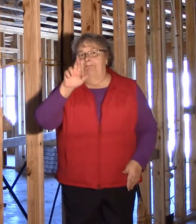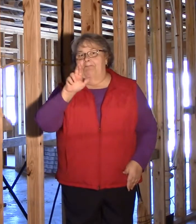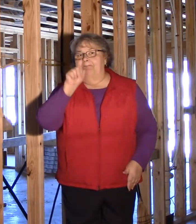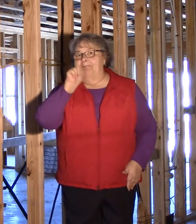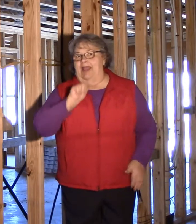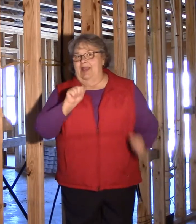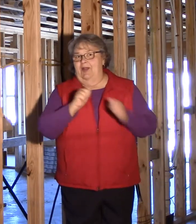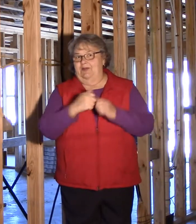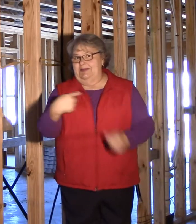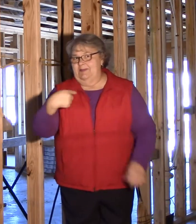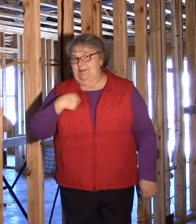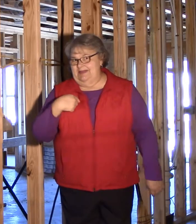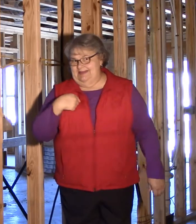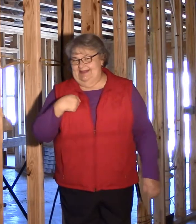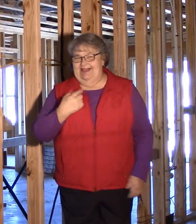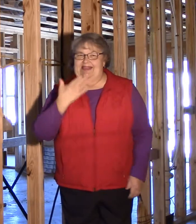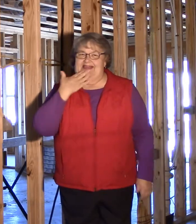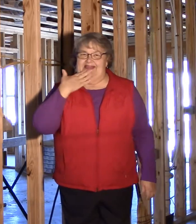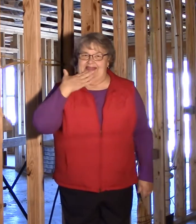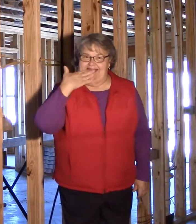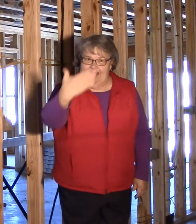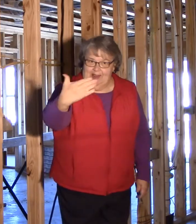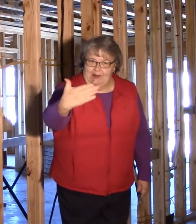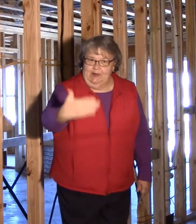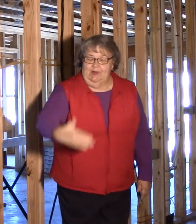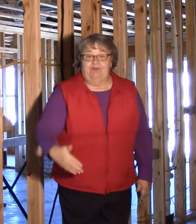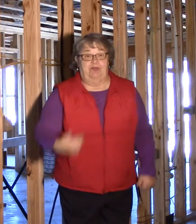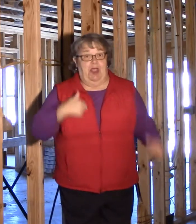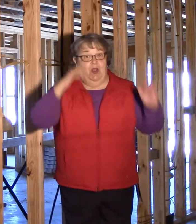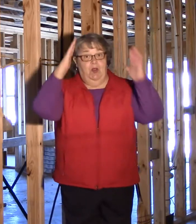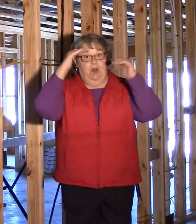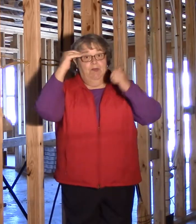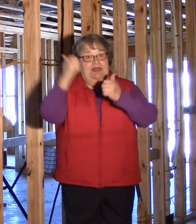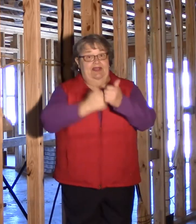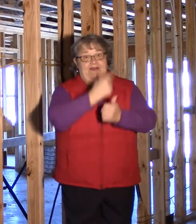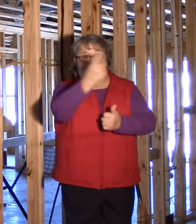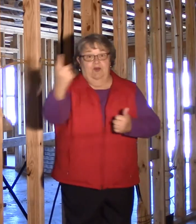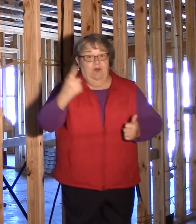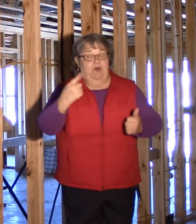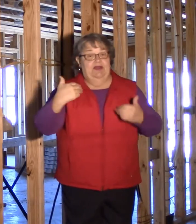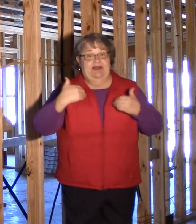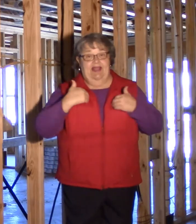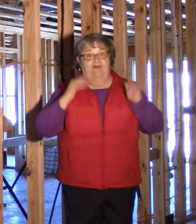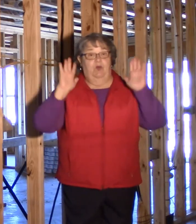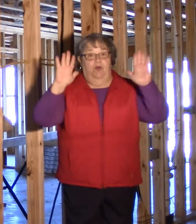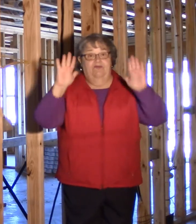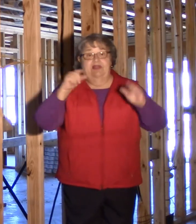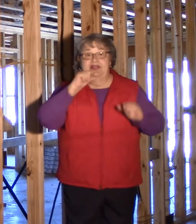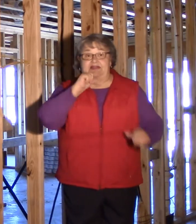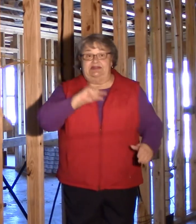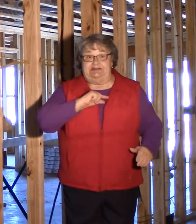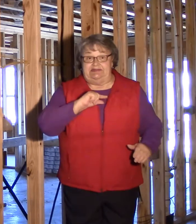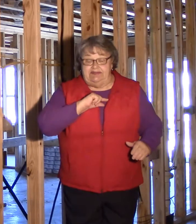Bear with me. Thank you. I hope everyone had a great Thanksgiving.